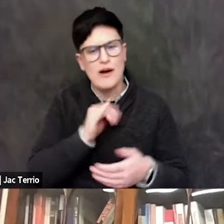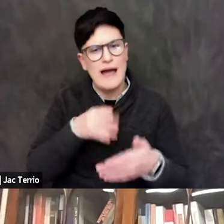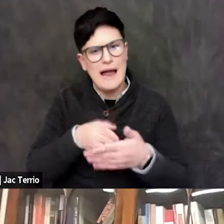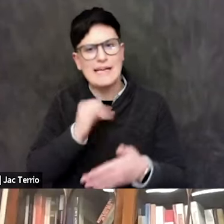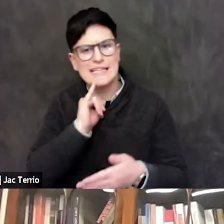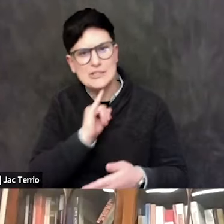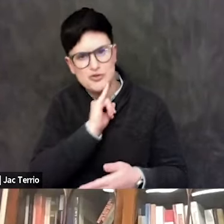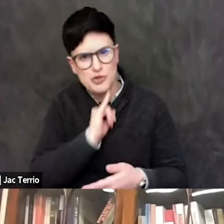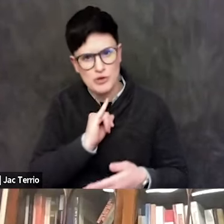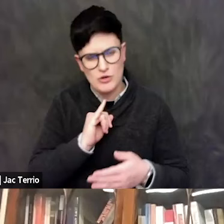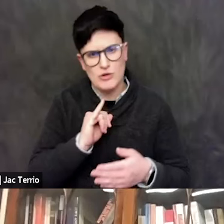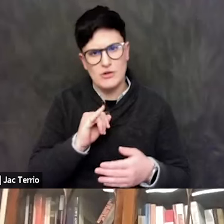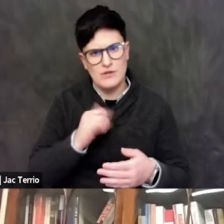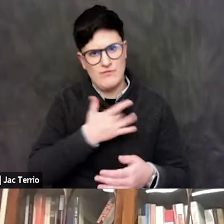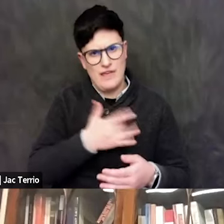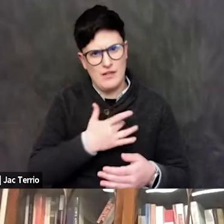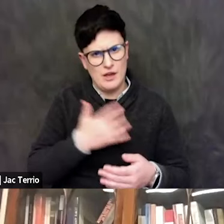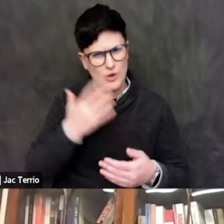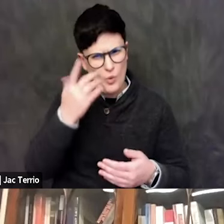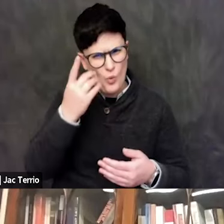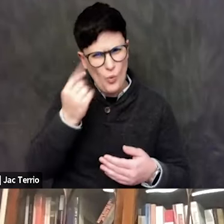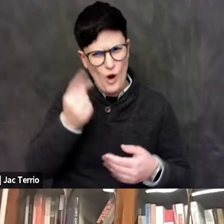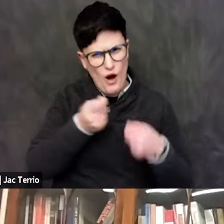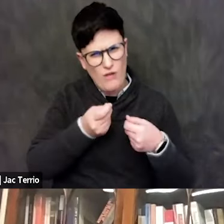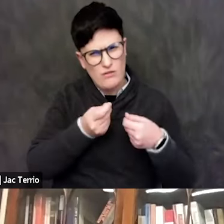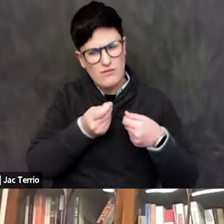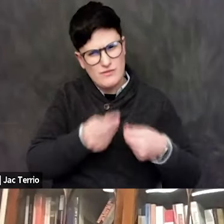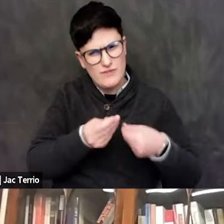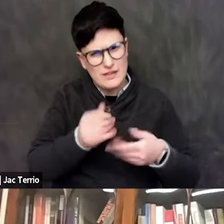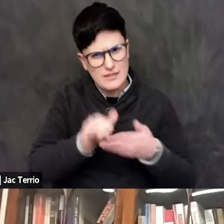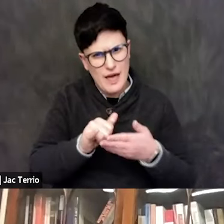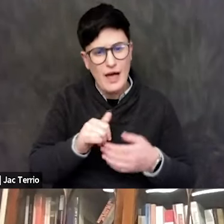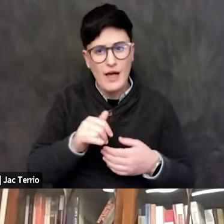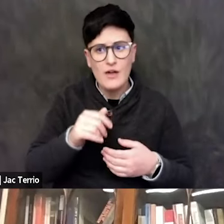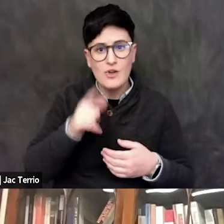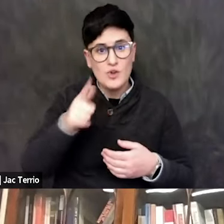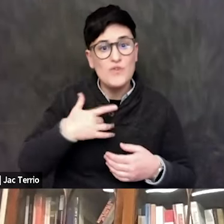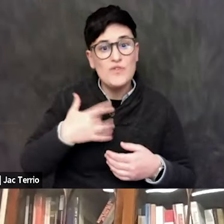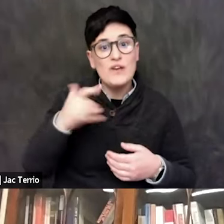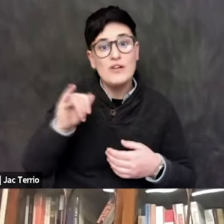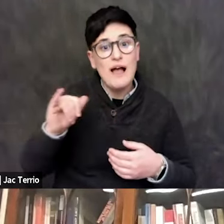Do you think that it's, you know, unleashing prejudice that was already there?